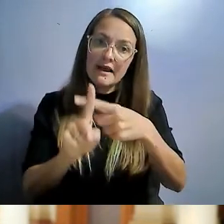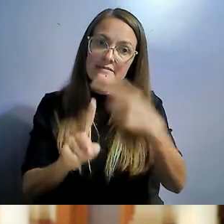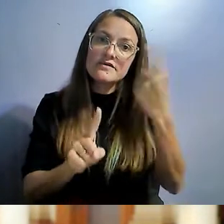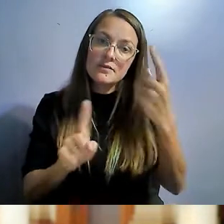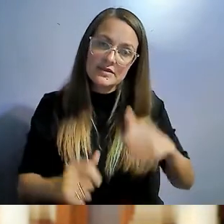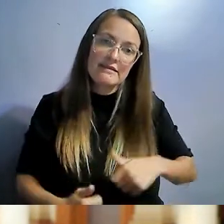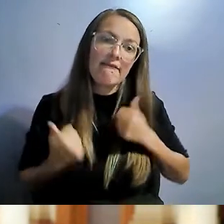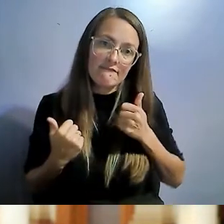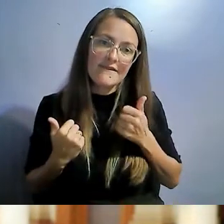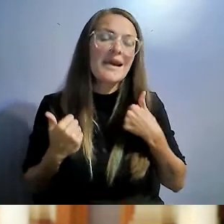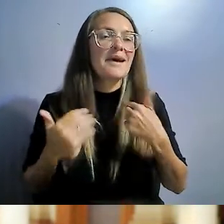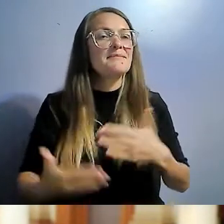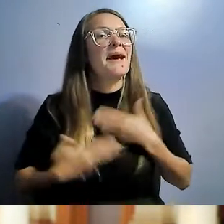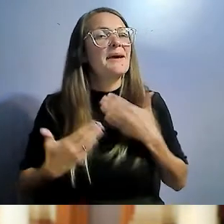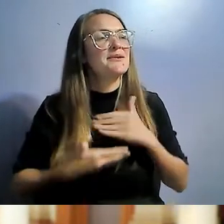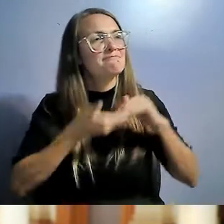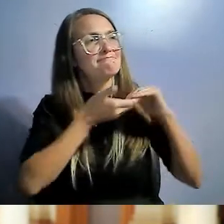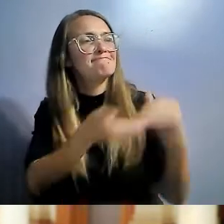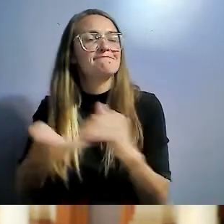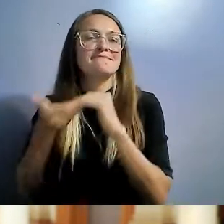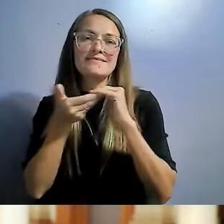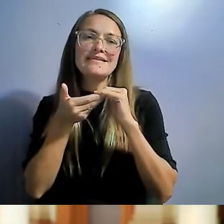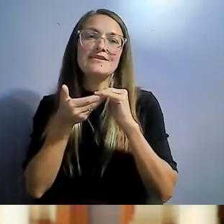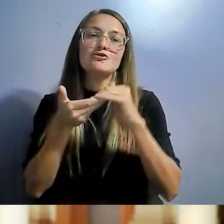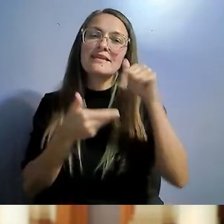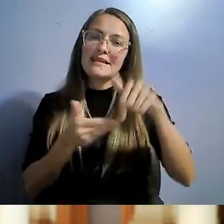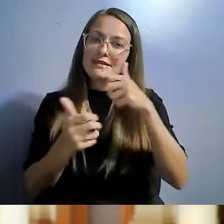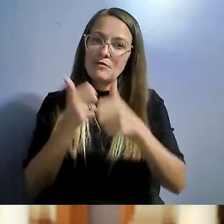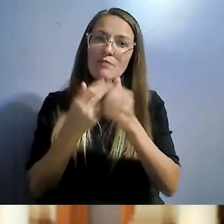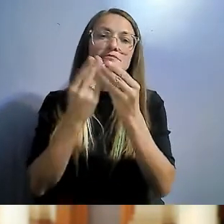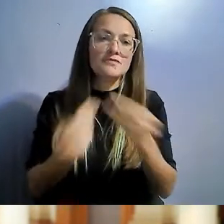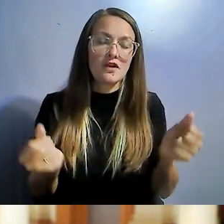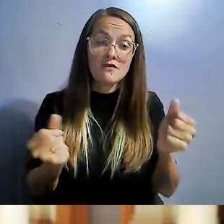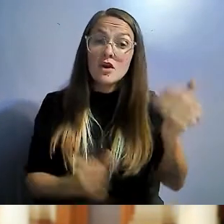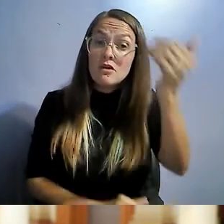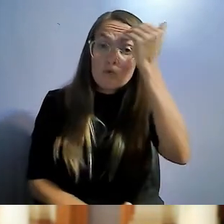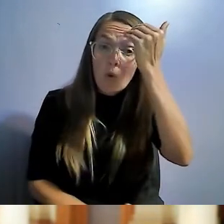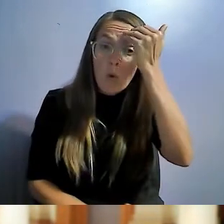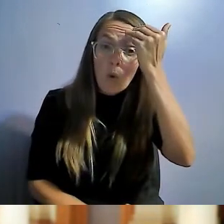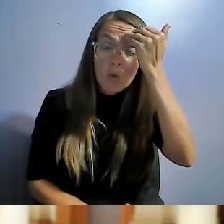this problem. Know that I will be someone who comes to your site in the next fight.